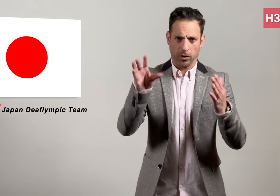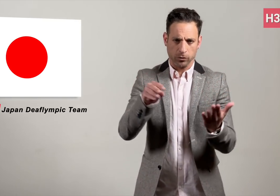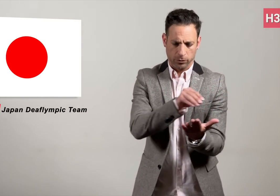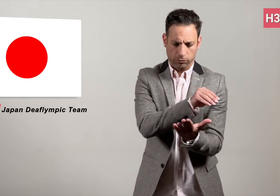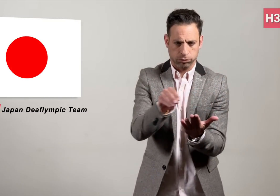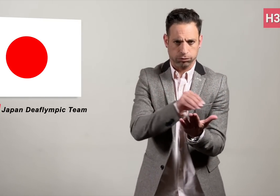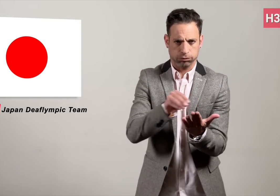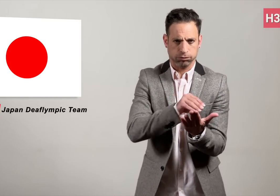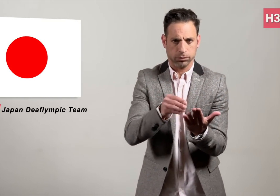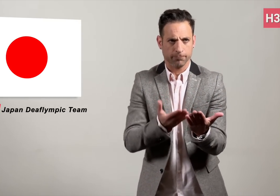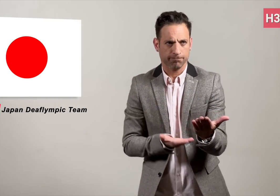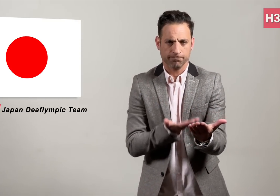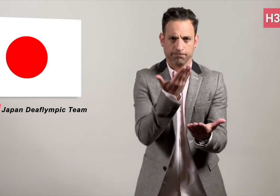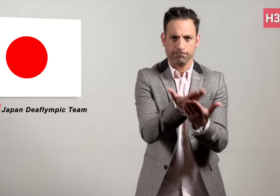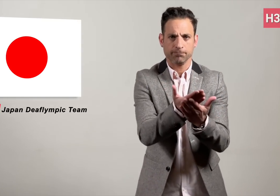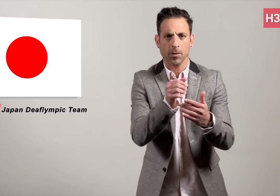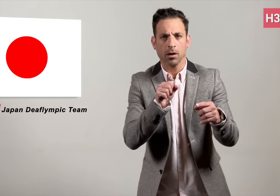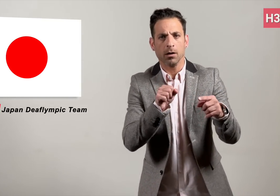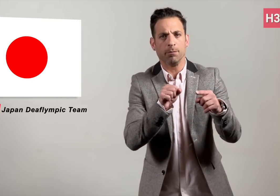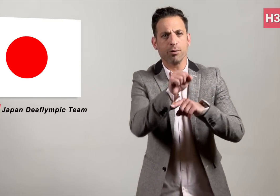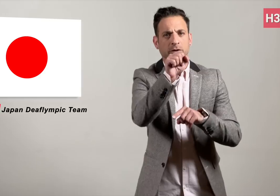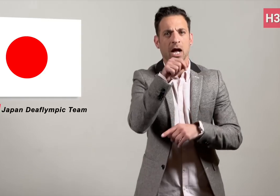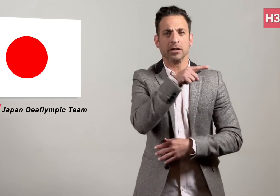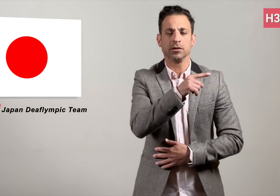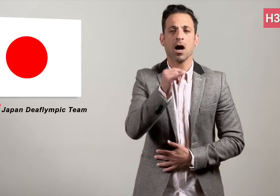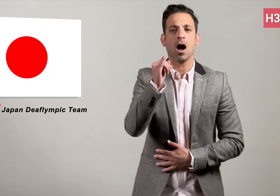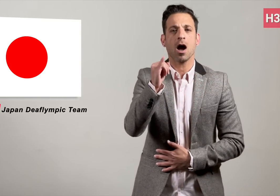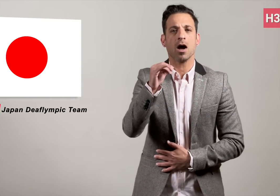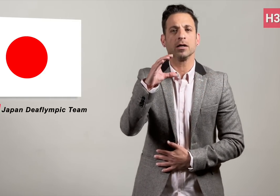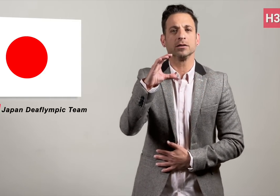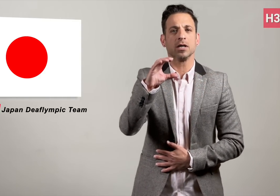an official protest to the ICSD